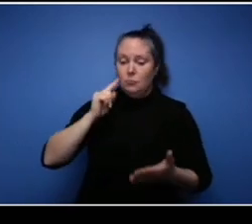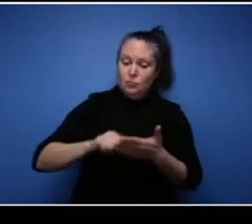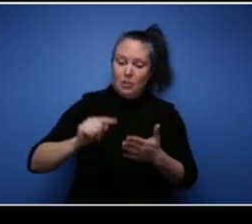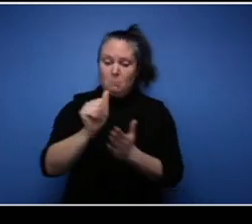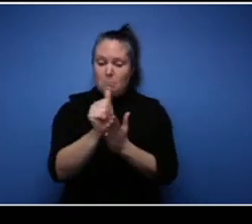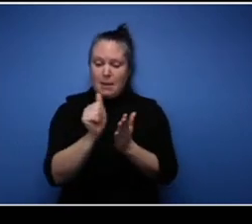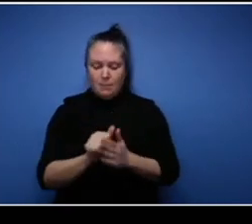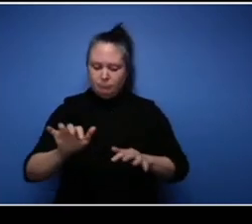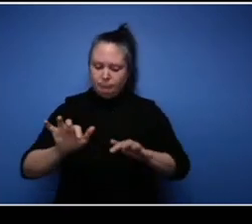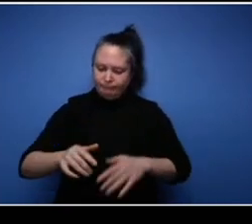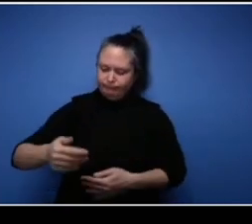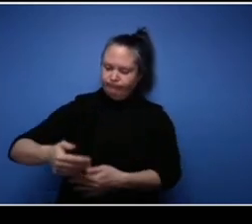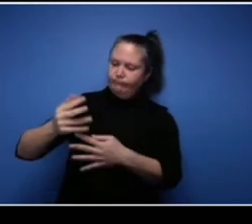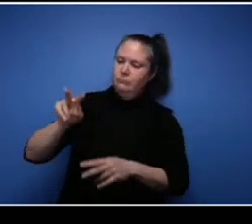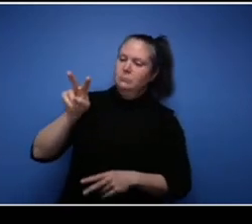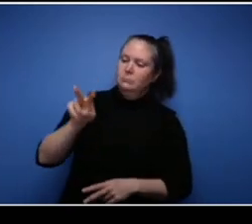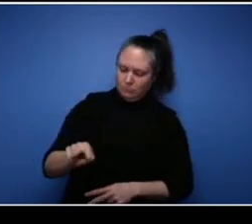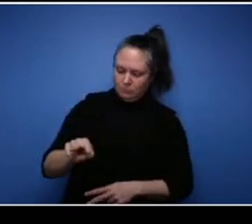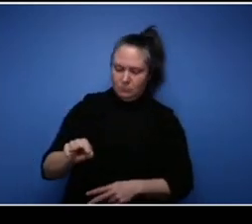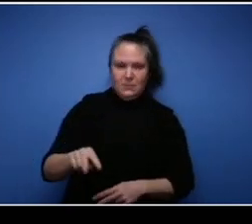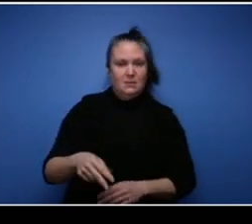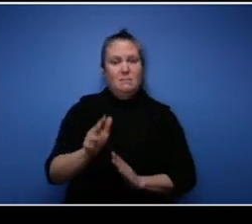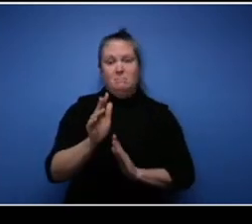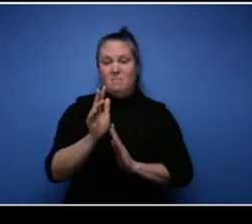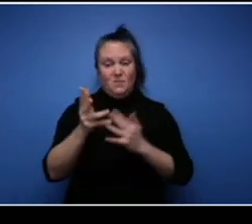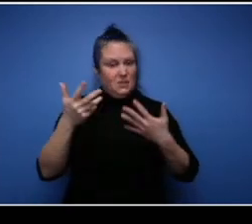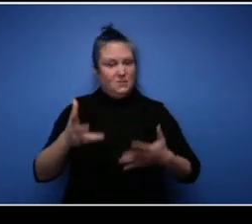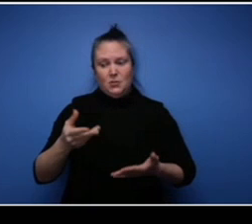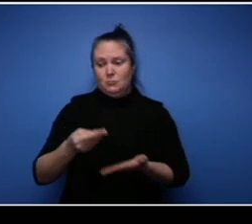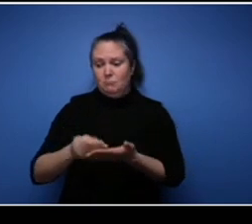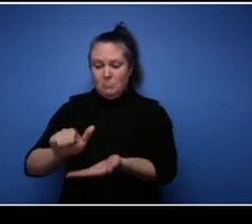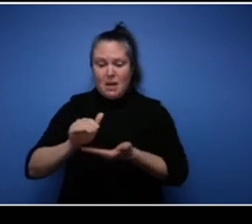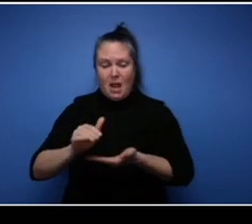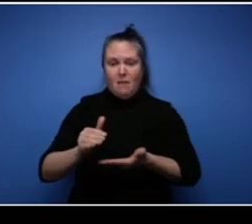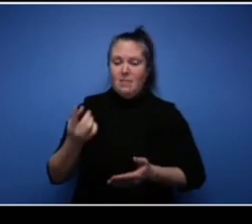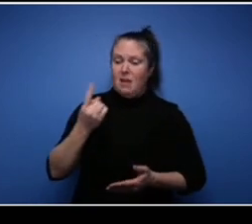five minutes and said can I help you with anything else, Ms. Upshaw? I did go back to